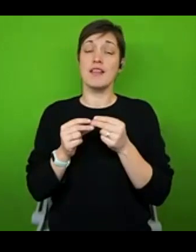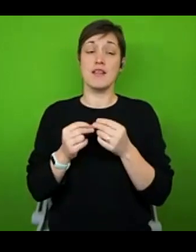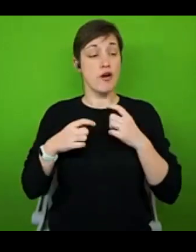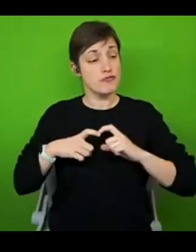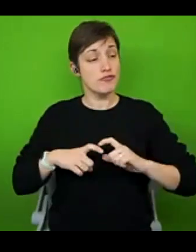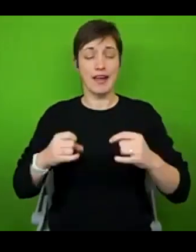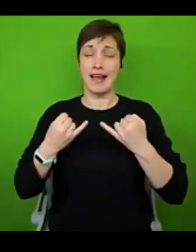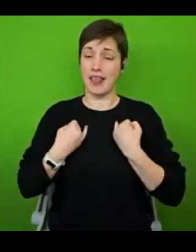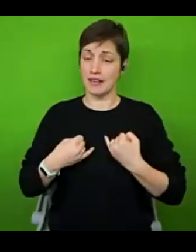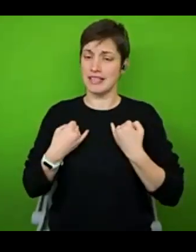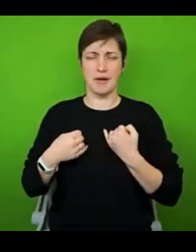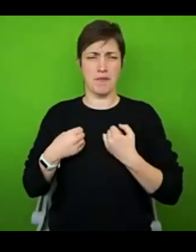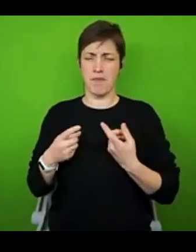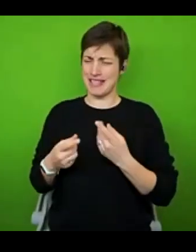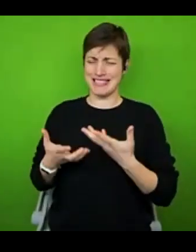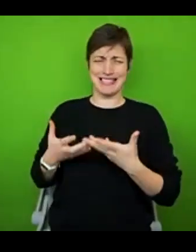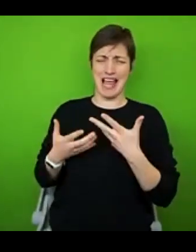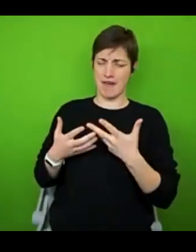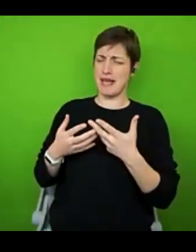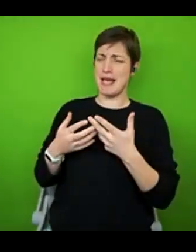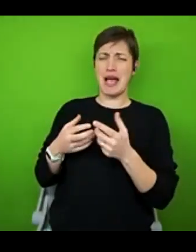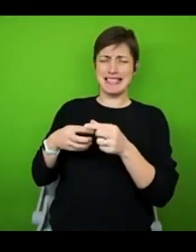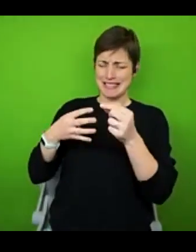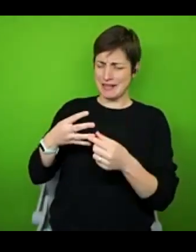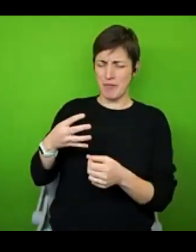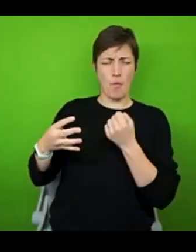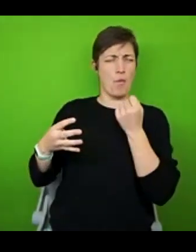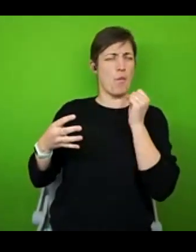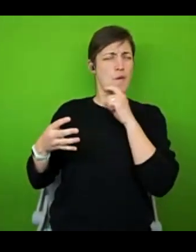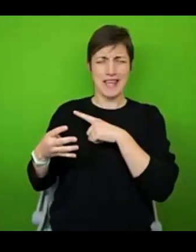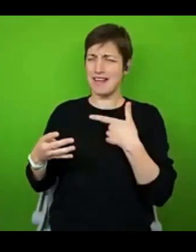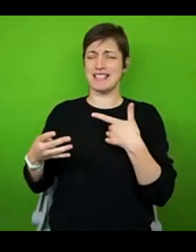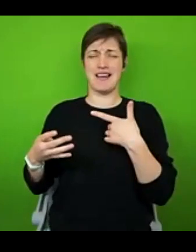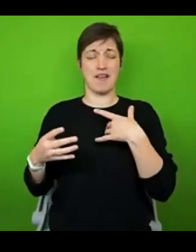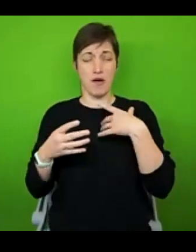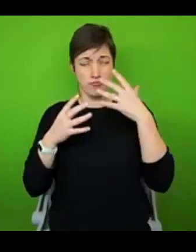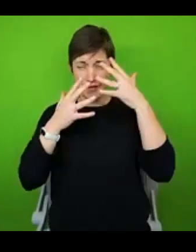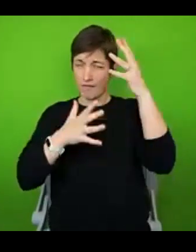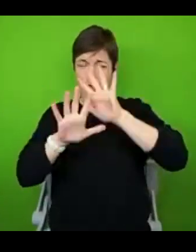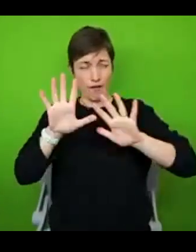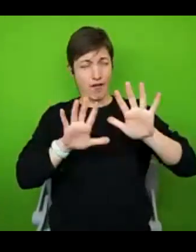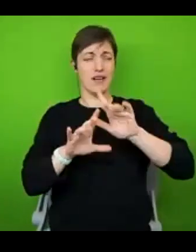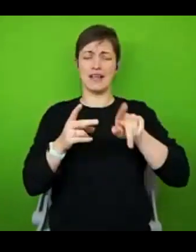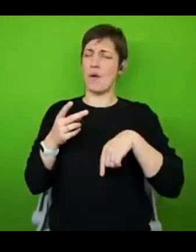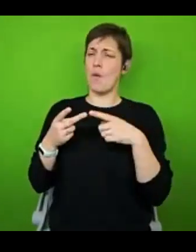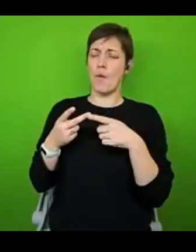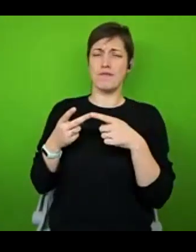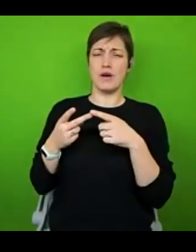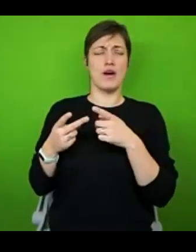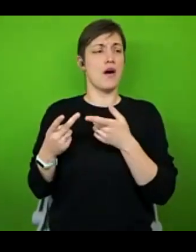too bad today, but I keep having little dizzy spells, I get brain foggy. So if you see me occasionally glancing to the side here, it's because I've got my notes on screen